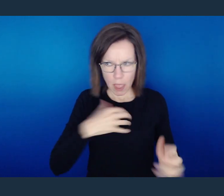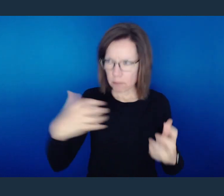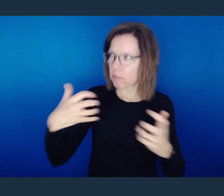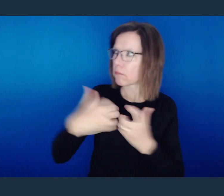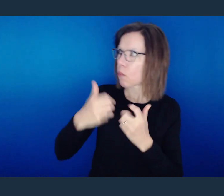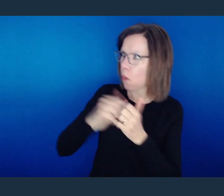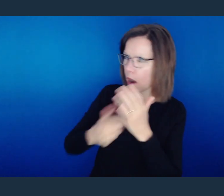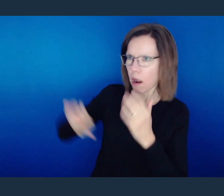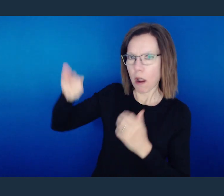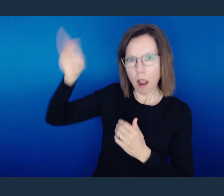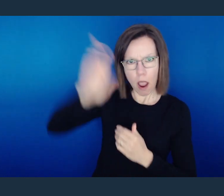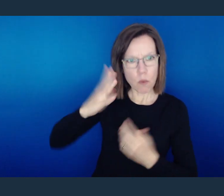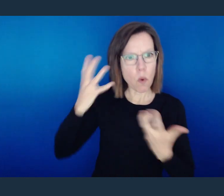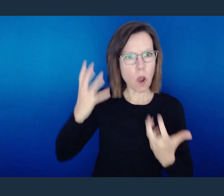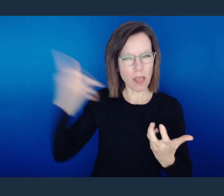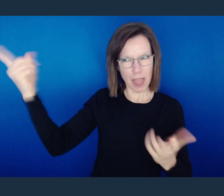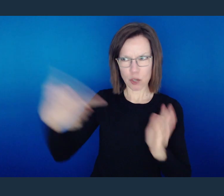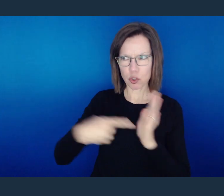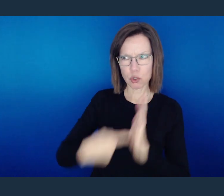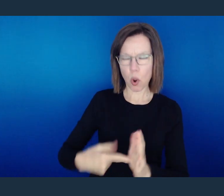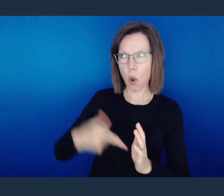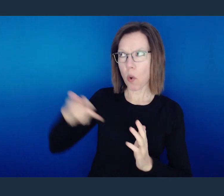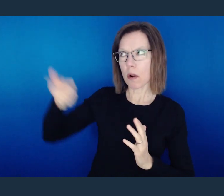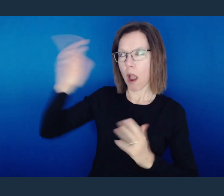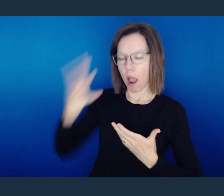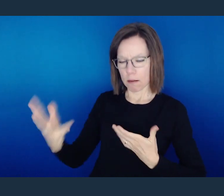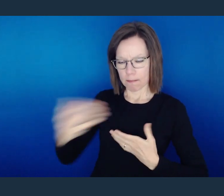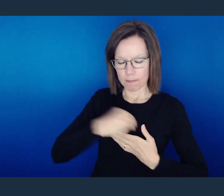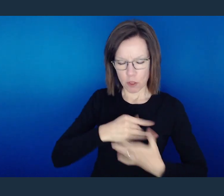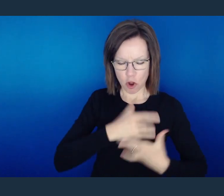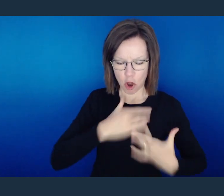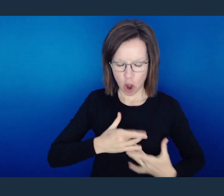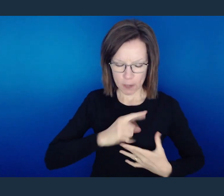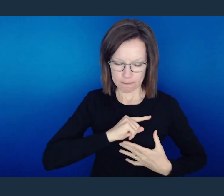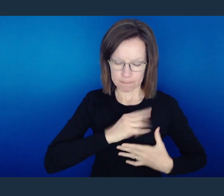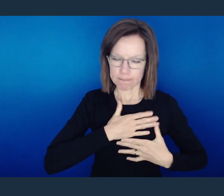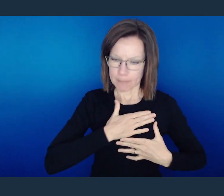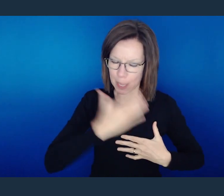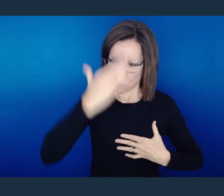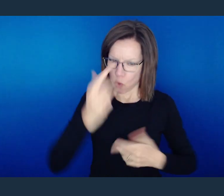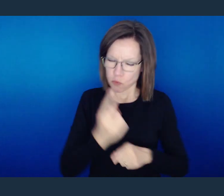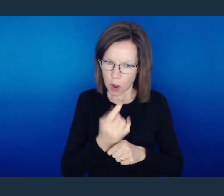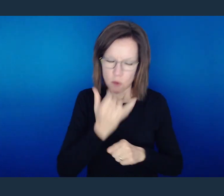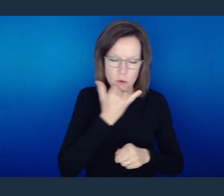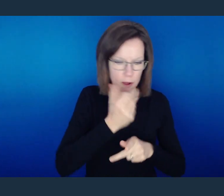They show that the work of the law is written on their hearts, while their conscience also